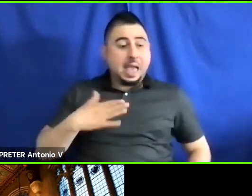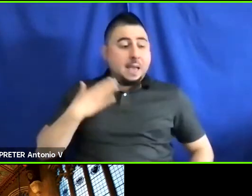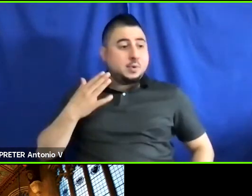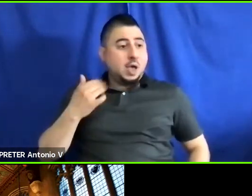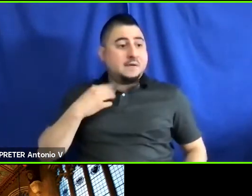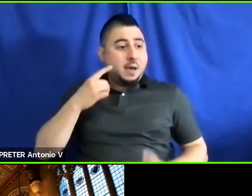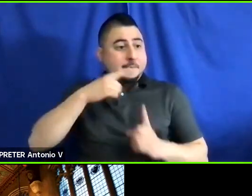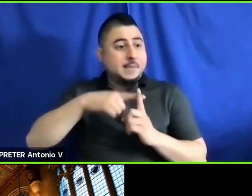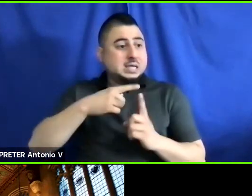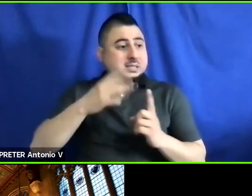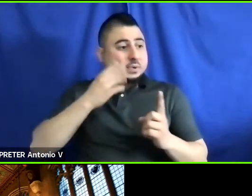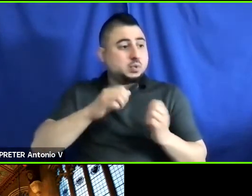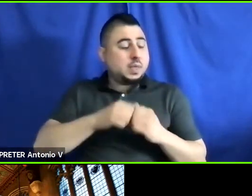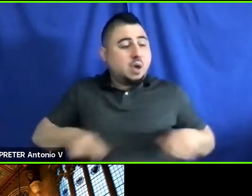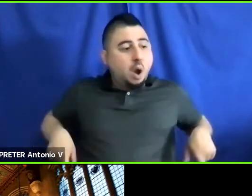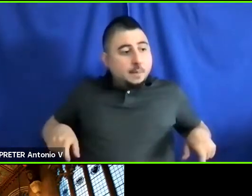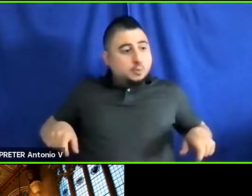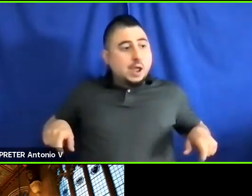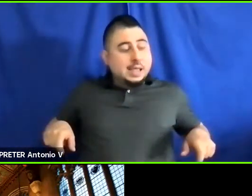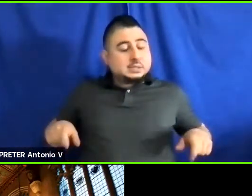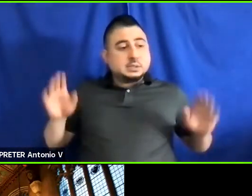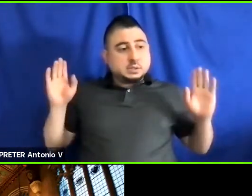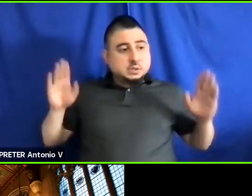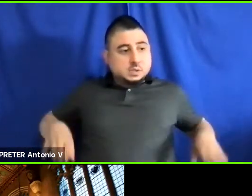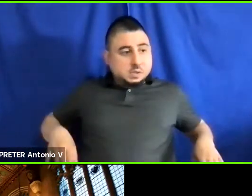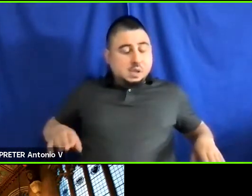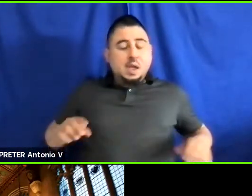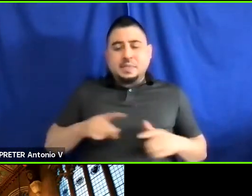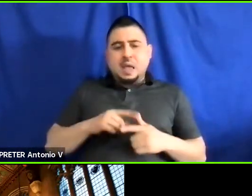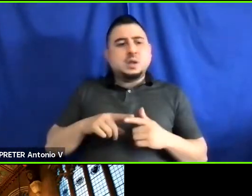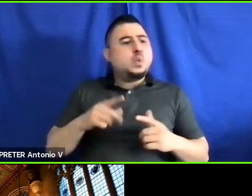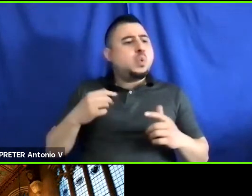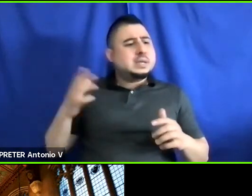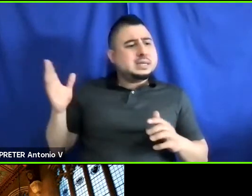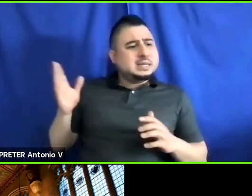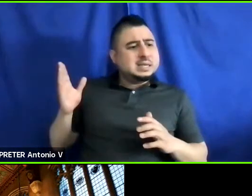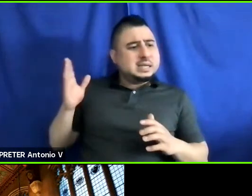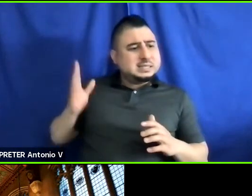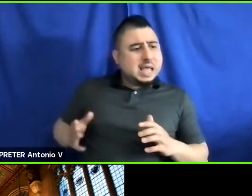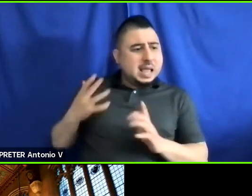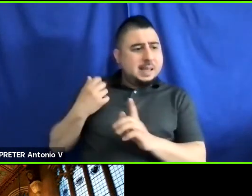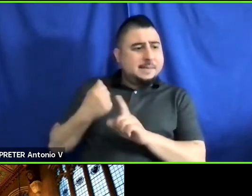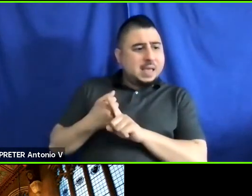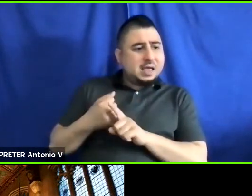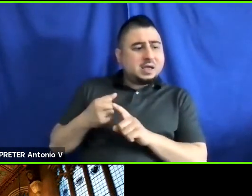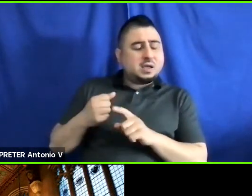When we started this project, also did some work on side impact in a previous RERC, we